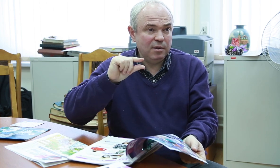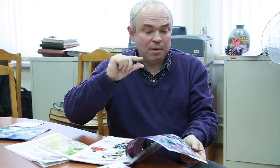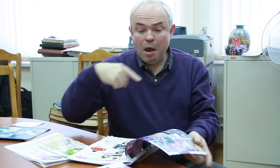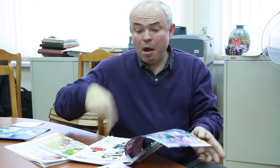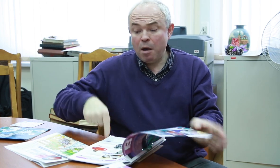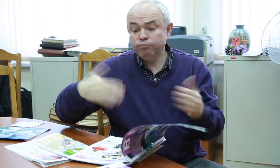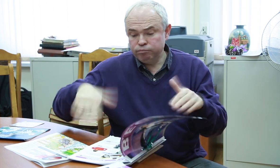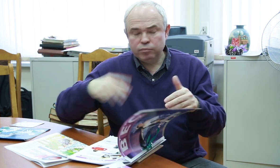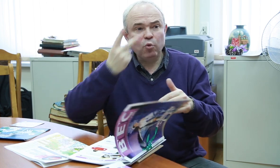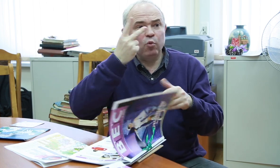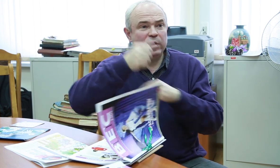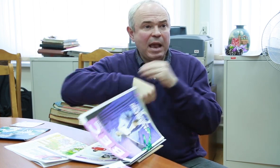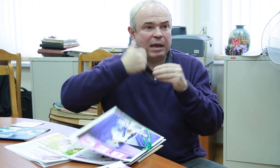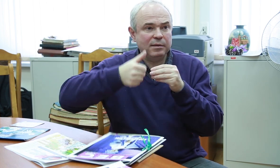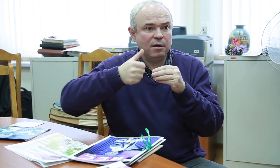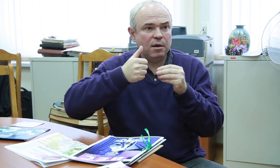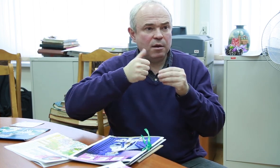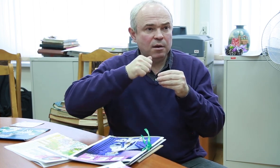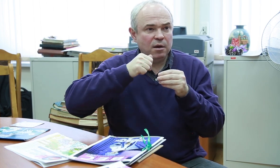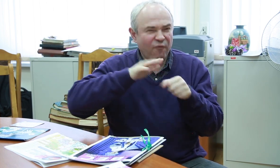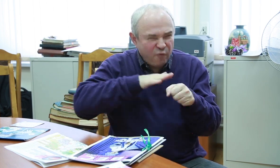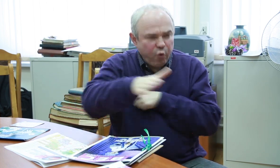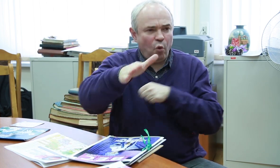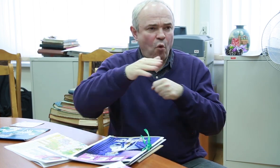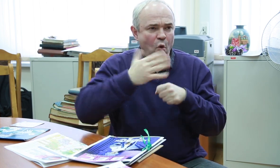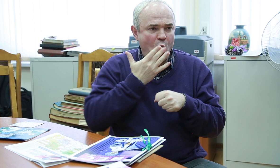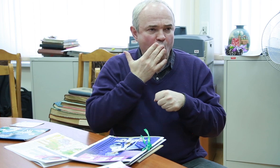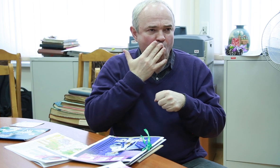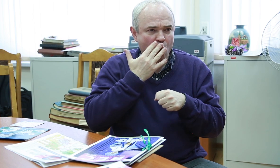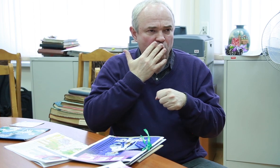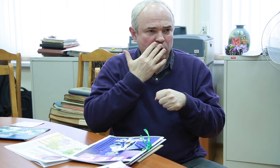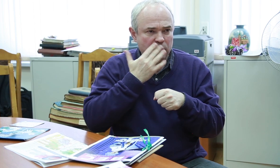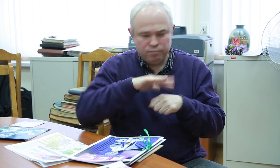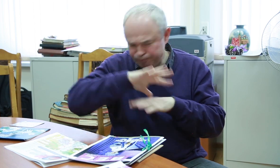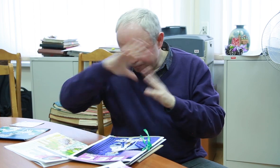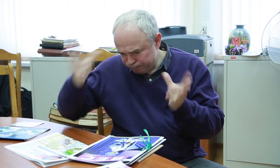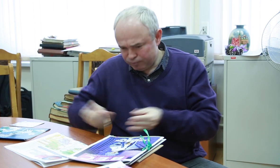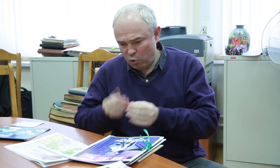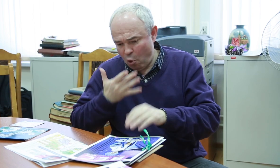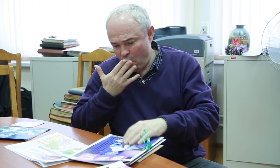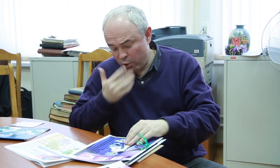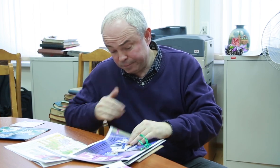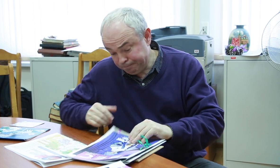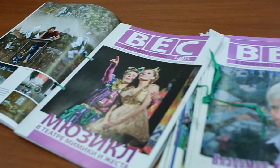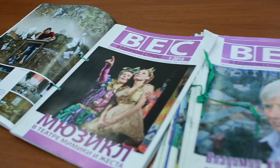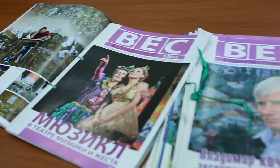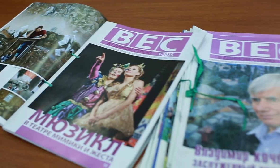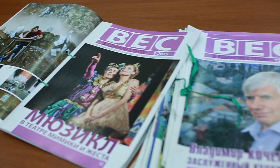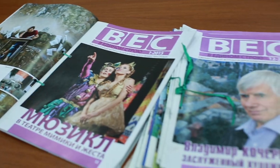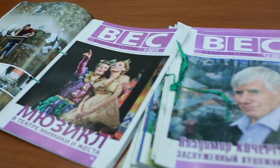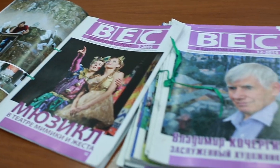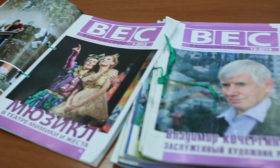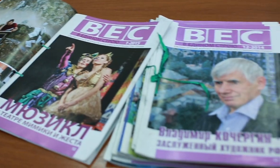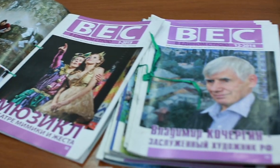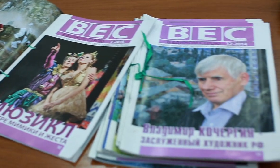Now, DeaFilm is made up of and directed by Deaf people from Russia. H3 hired them